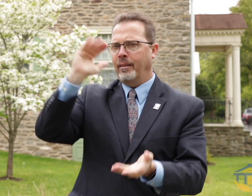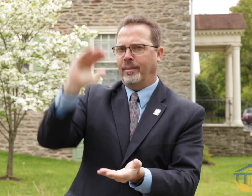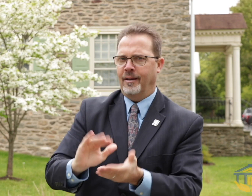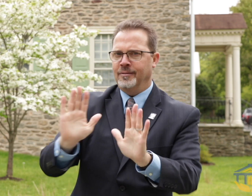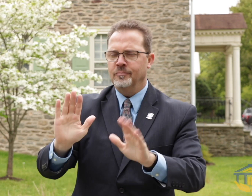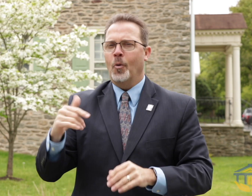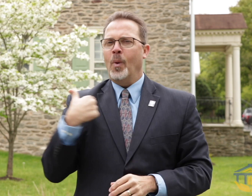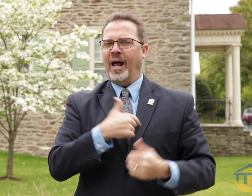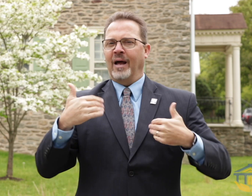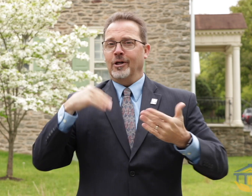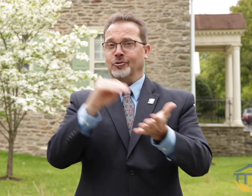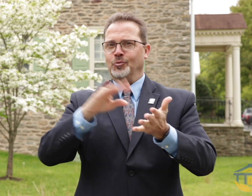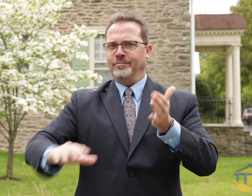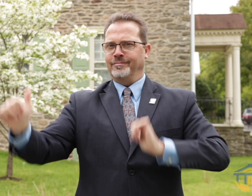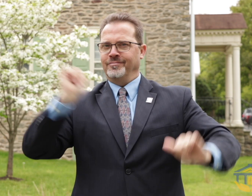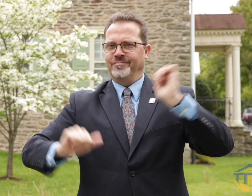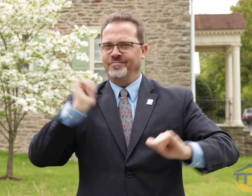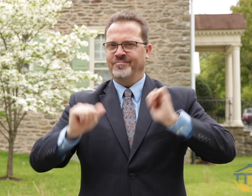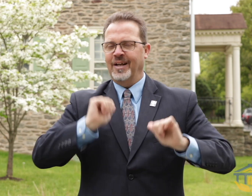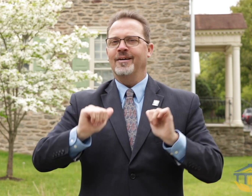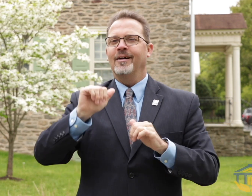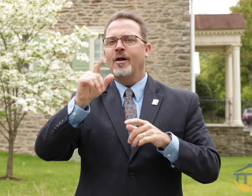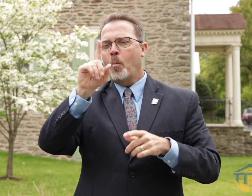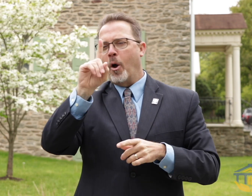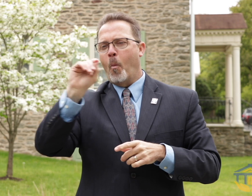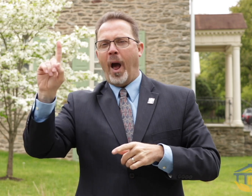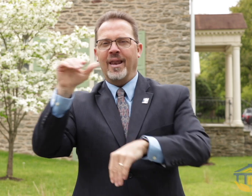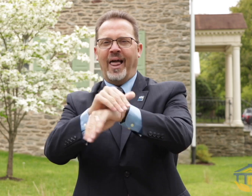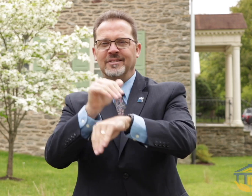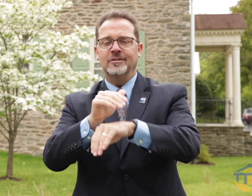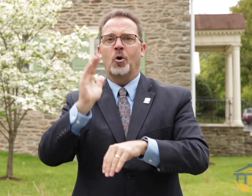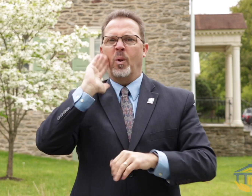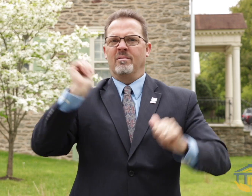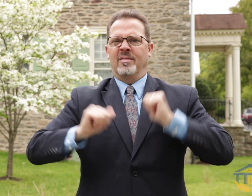signing on as the exclusive sponsor. We also have our spring drama production